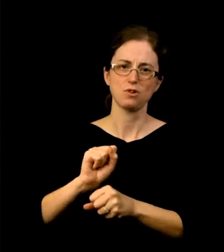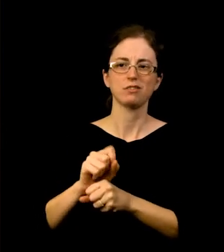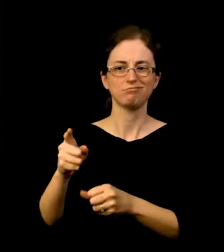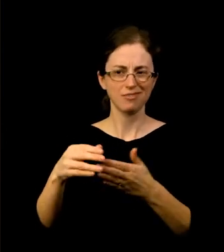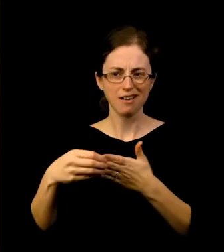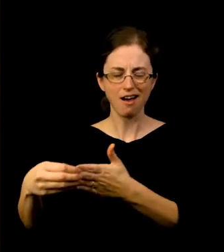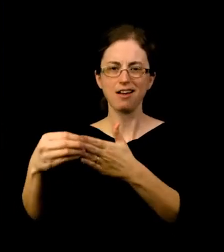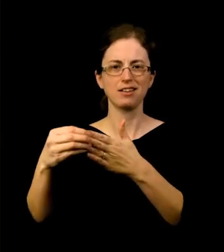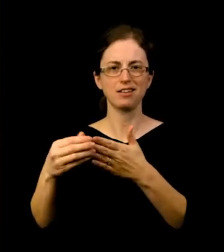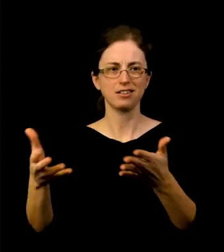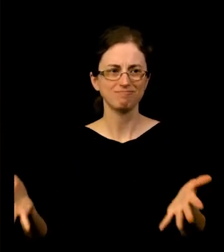this challenging time.